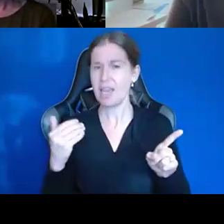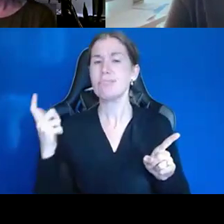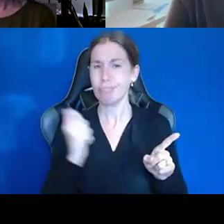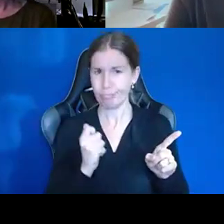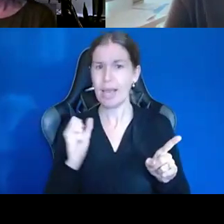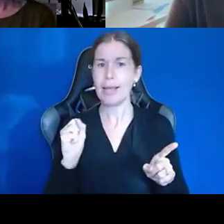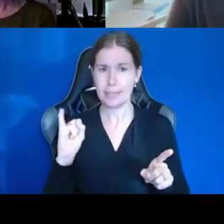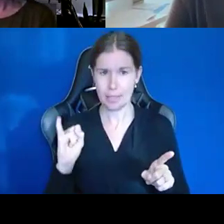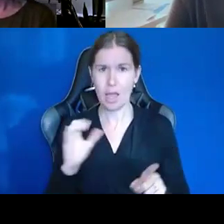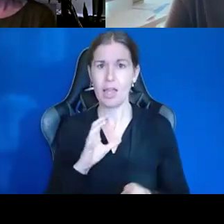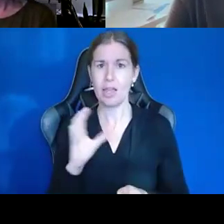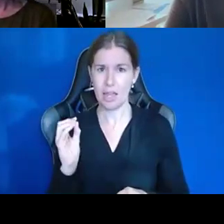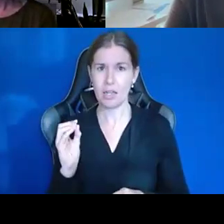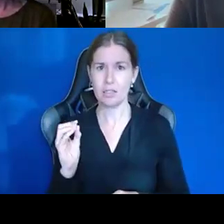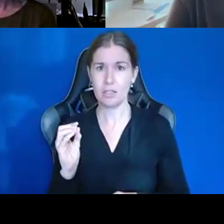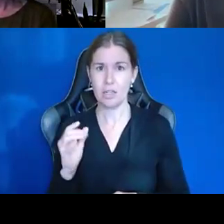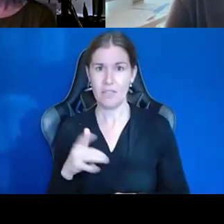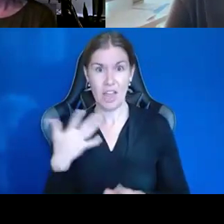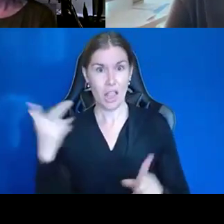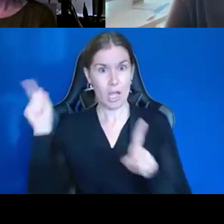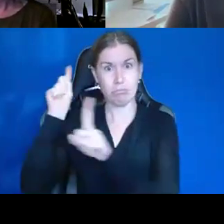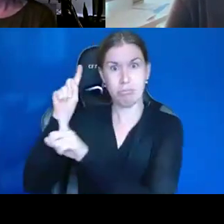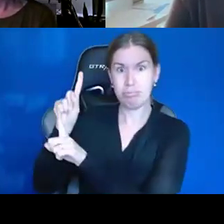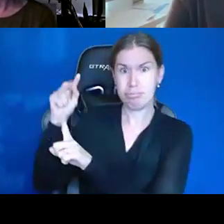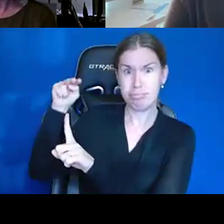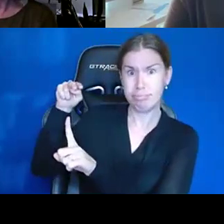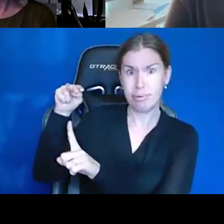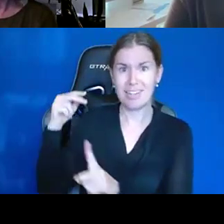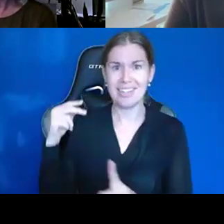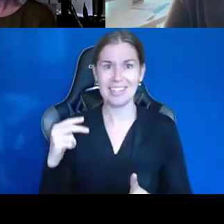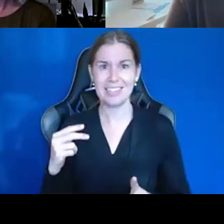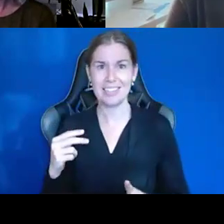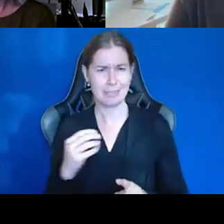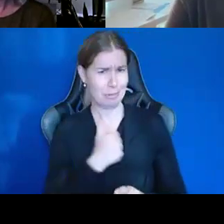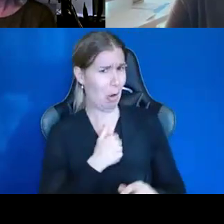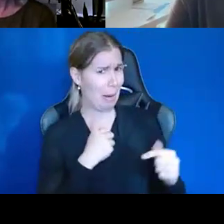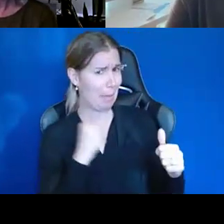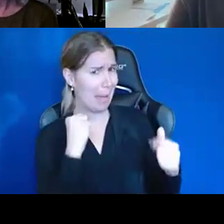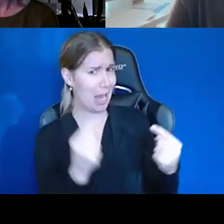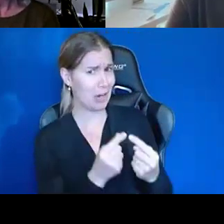what we I feel like you're, like, right over my shoulder. Sorry, my back is hurting. But it's the same thing.